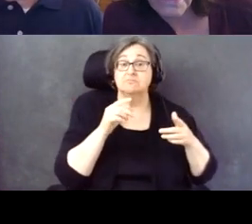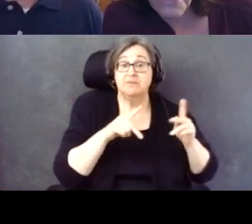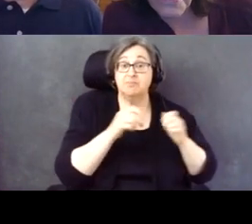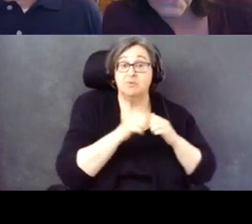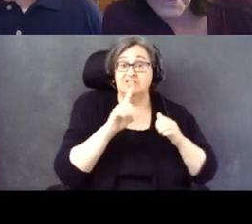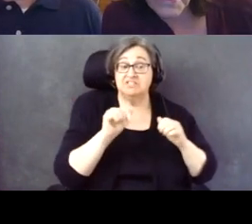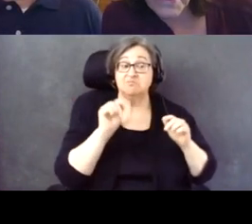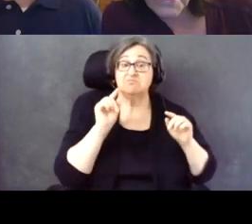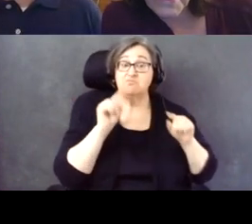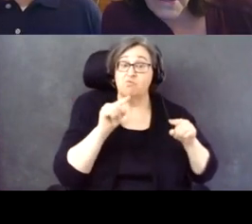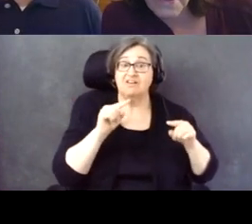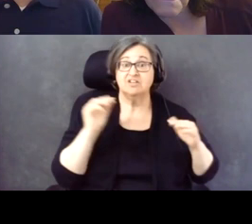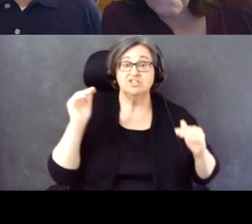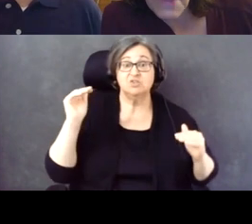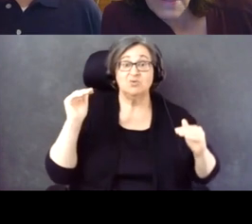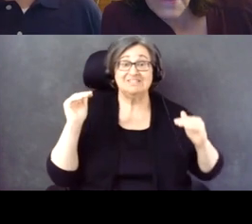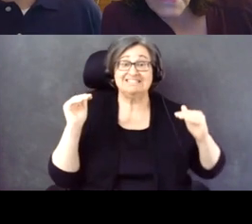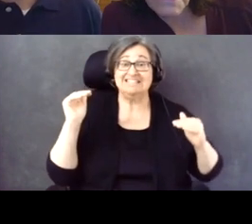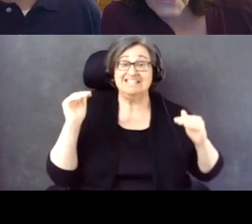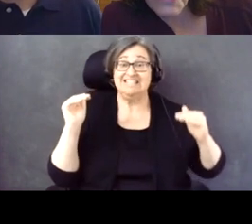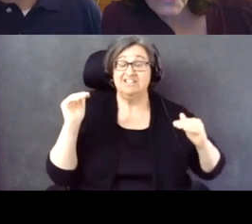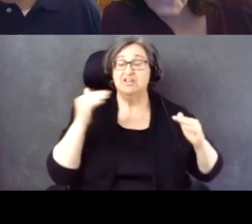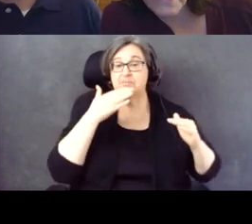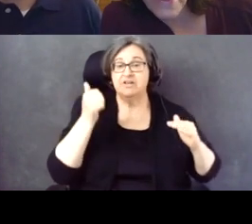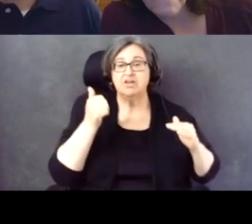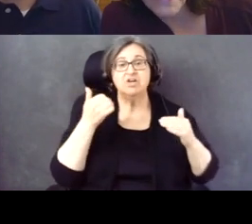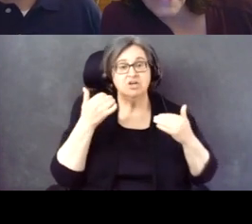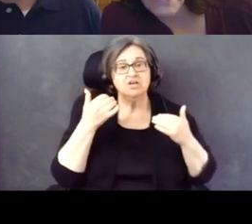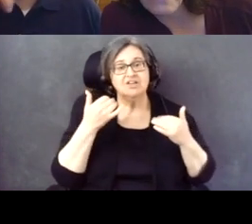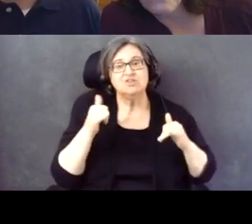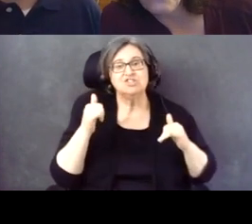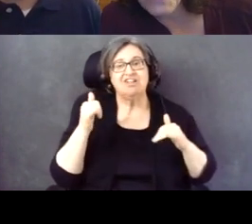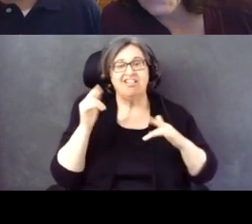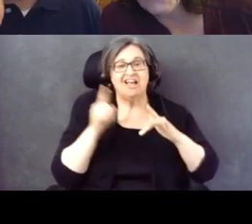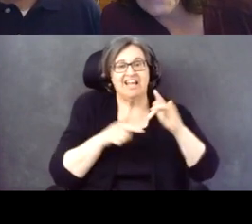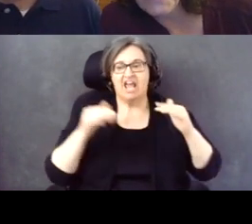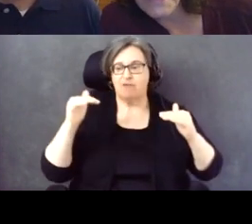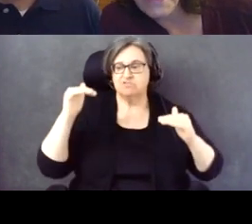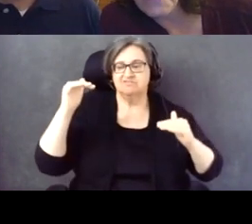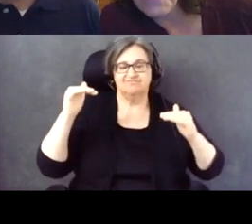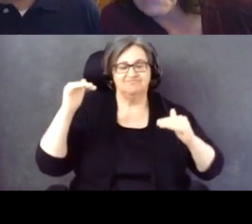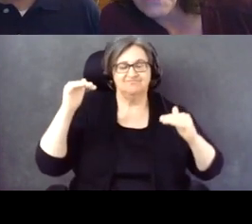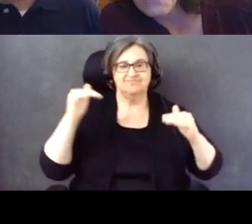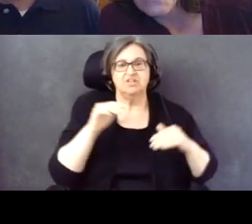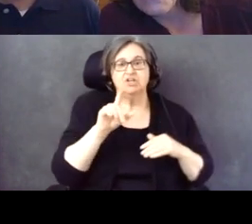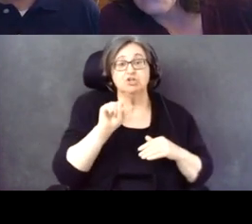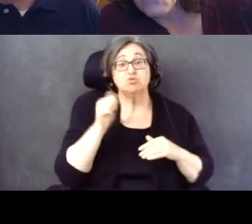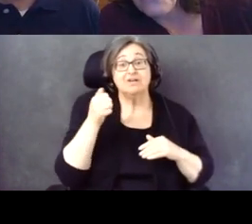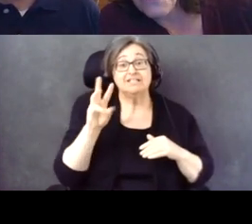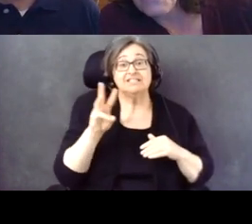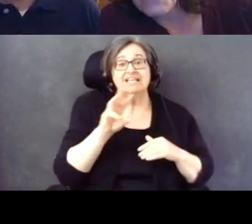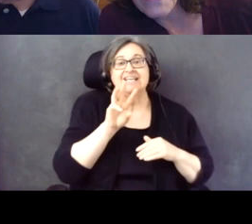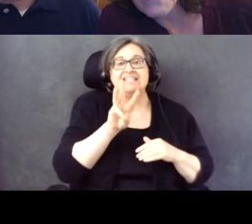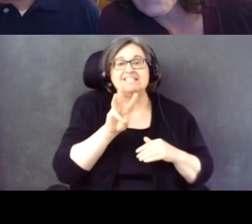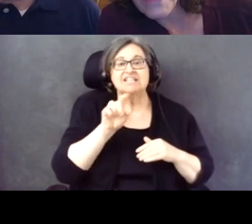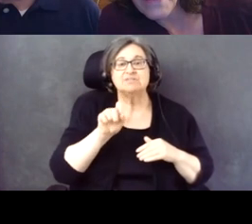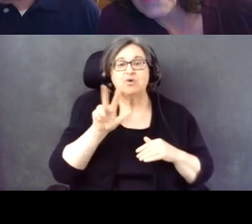So there's still this disability turn out gap in, 2016 it was 62.2%.